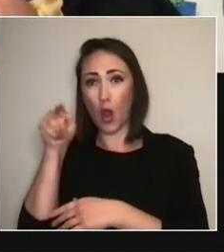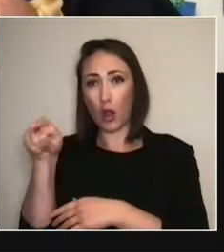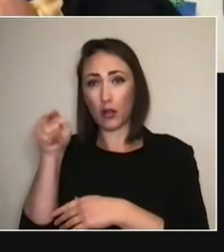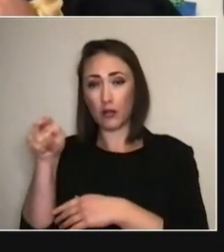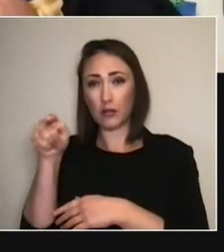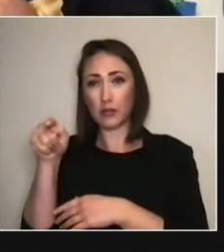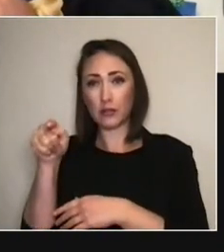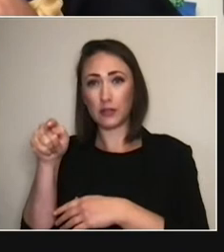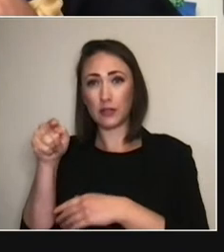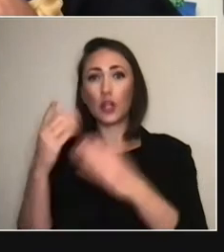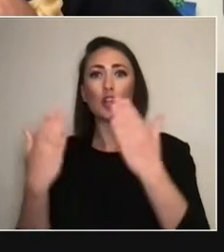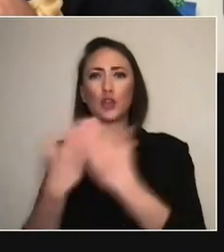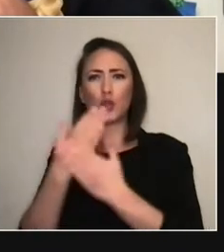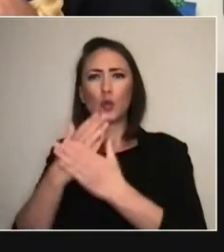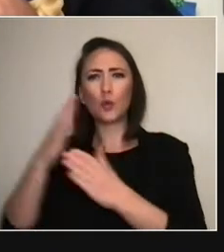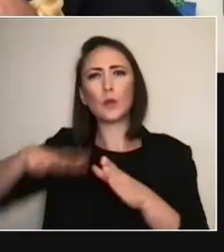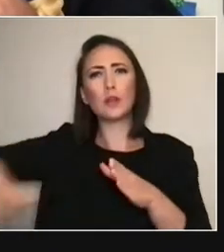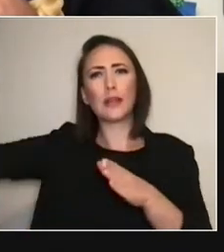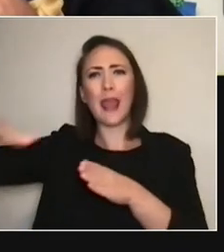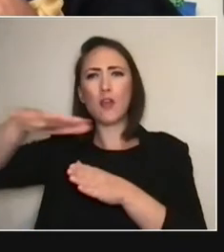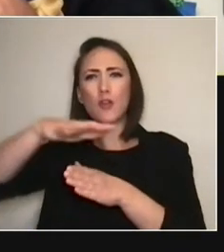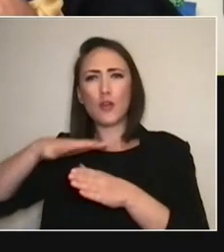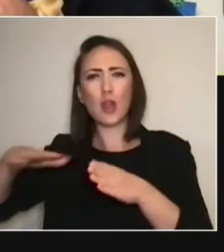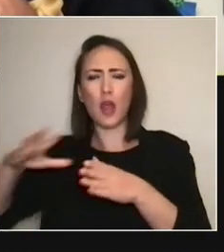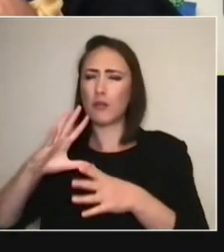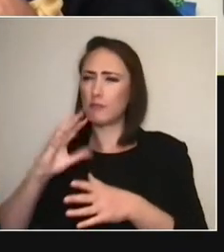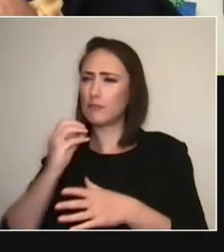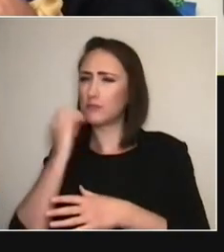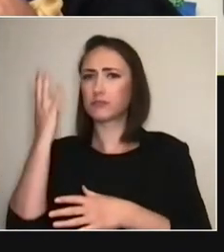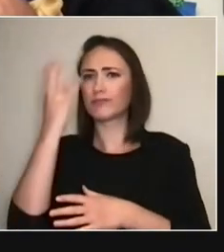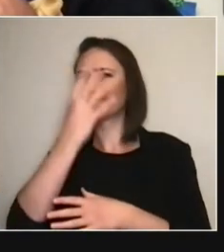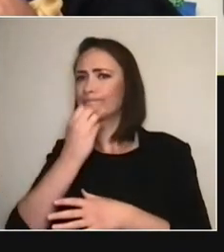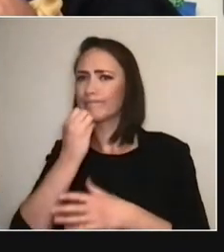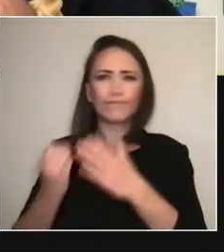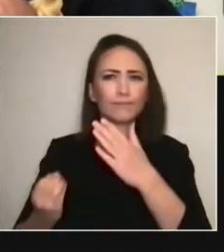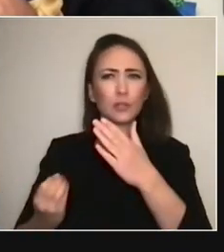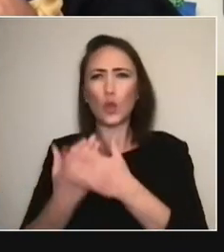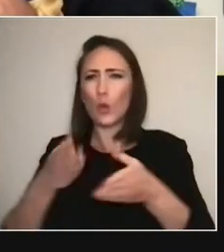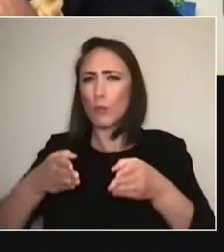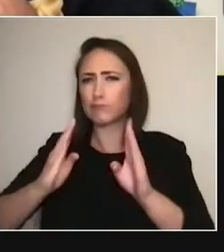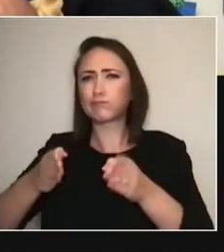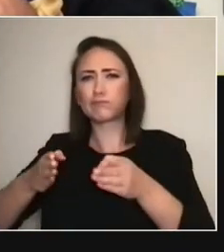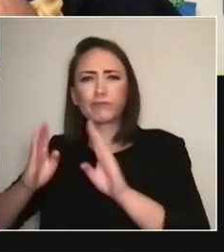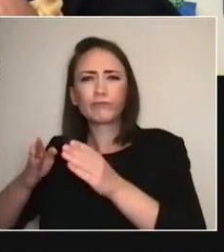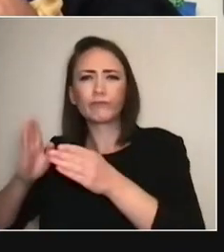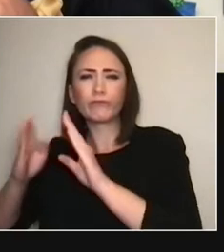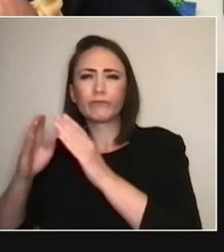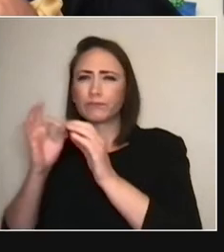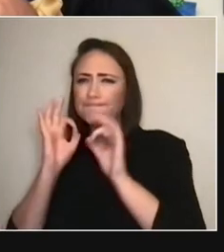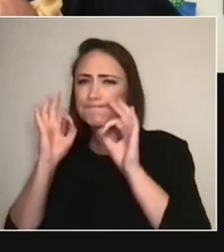They're building all of these incredible venues, and it's going to be— I mean, it already is incredible. But Kee Hong and his team